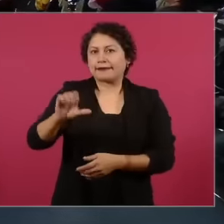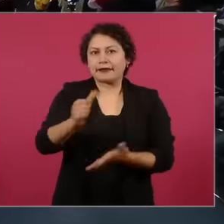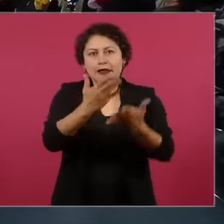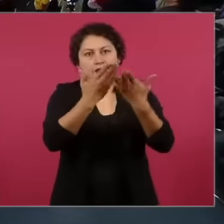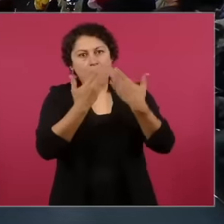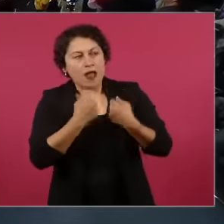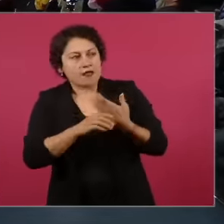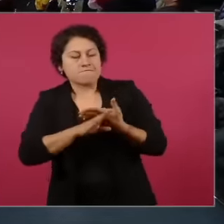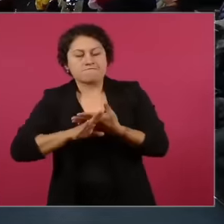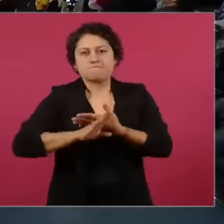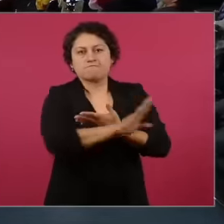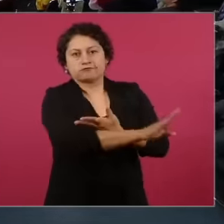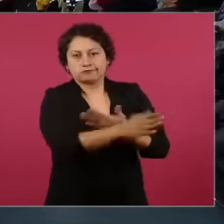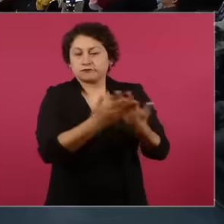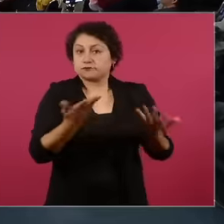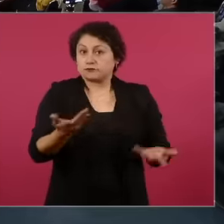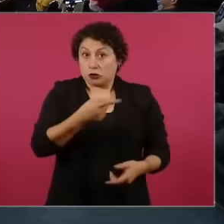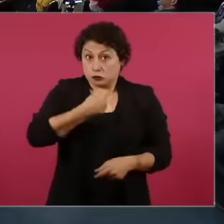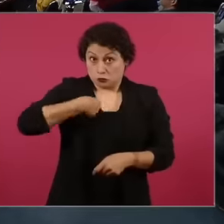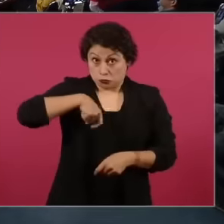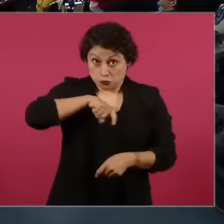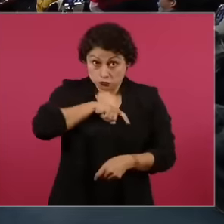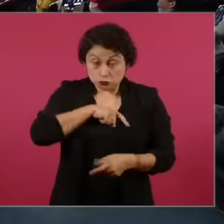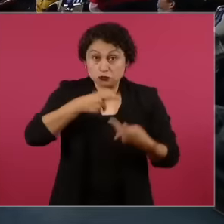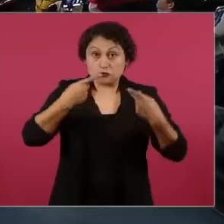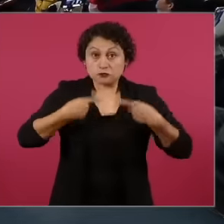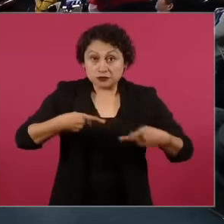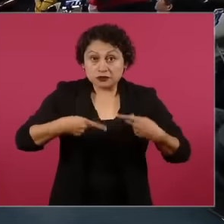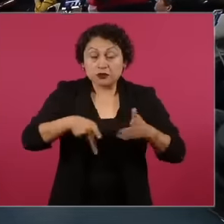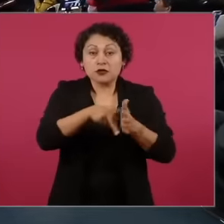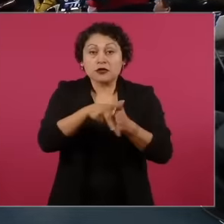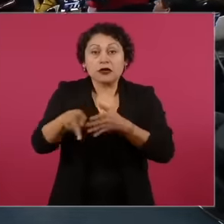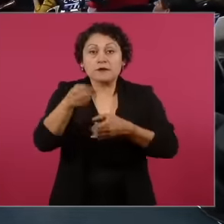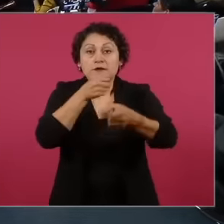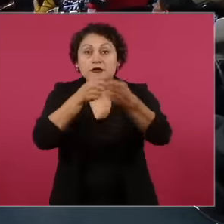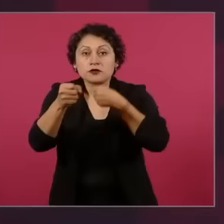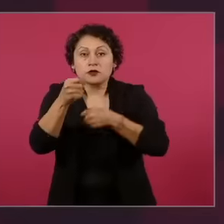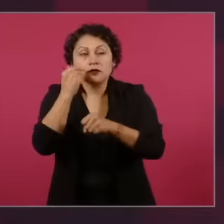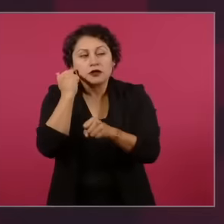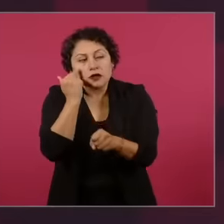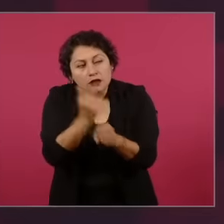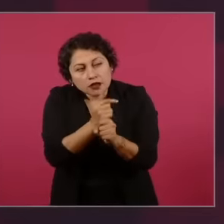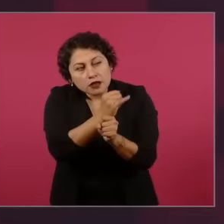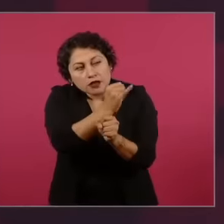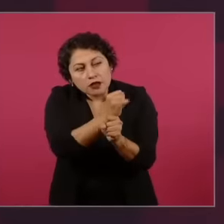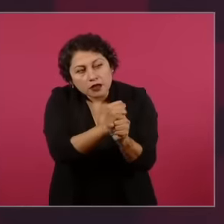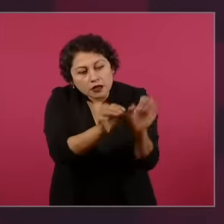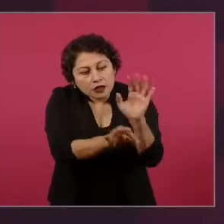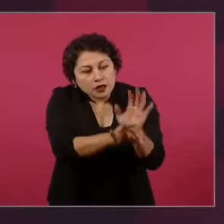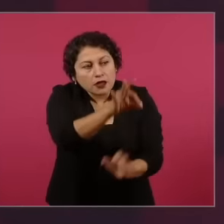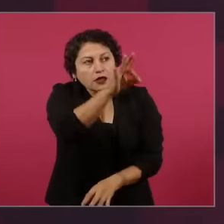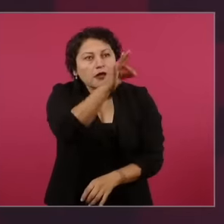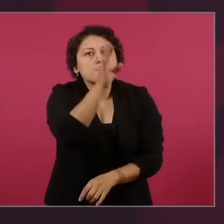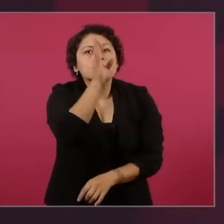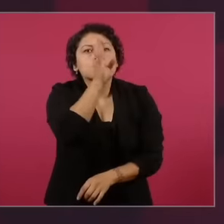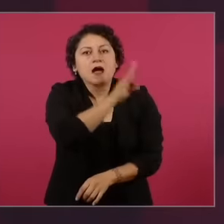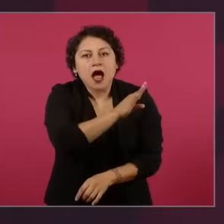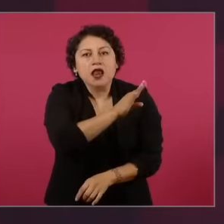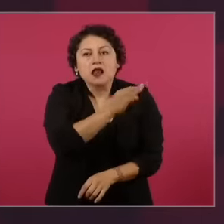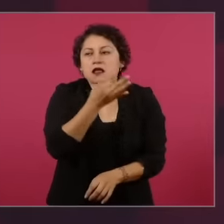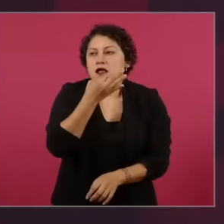journalists not only to discover things that are wrong but also to change them. This in